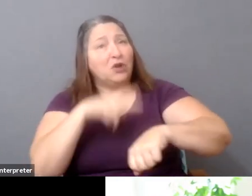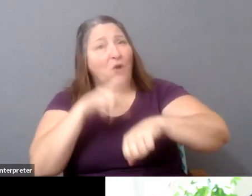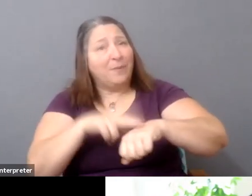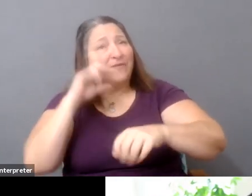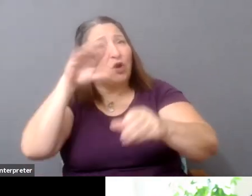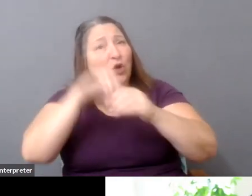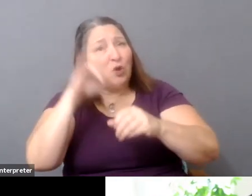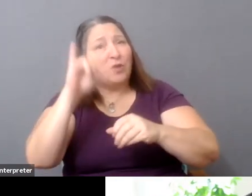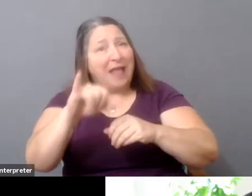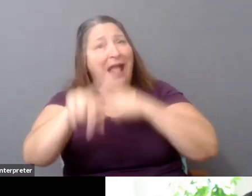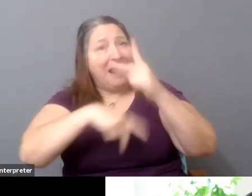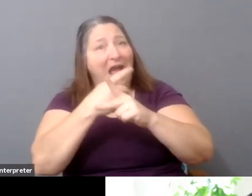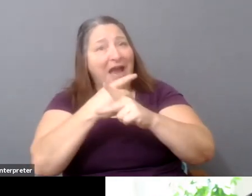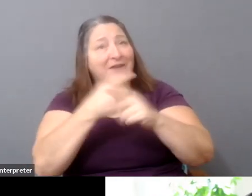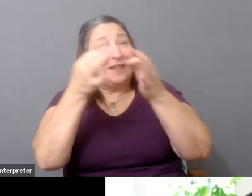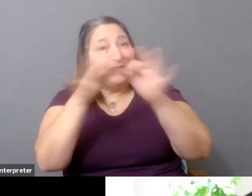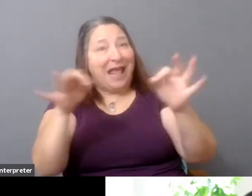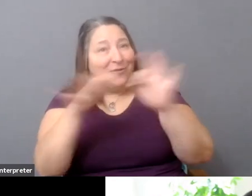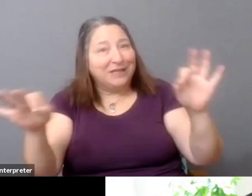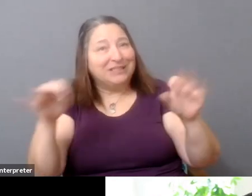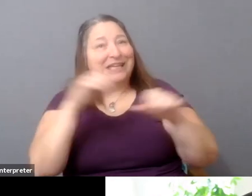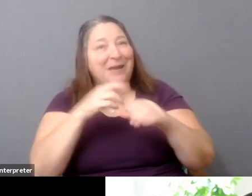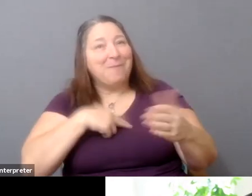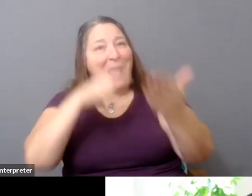And that's an example where if you can get mass buy-in, you